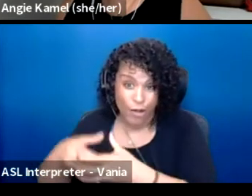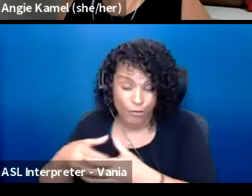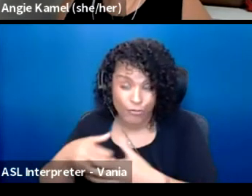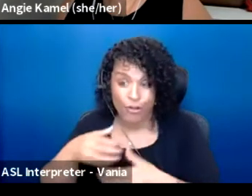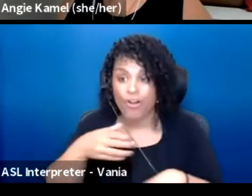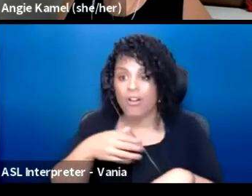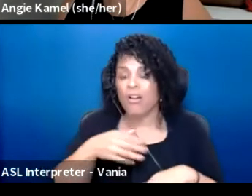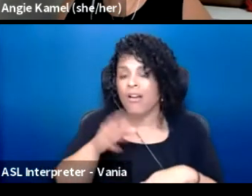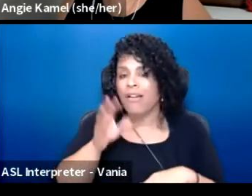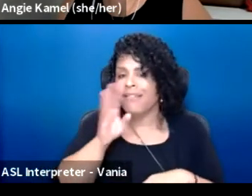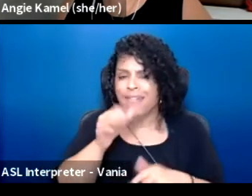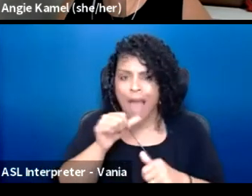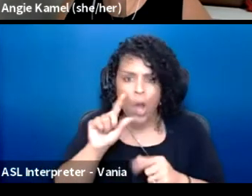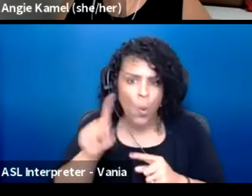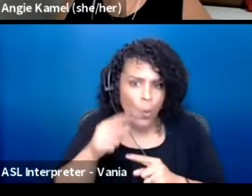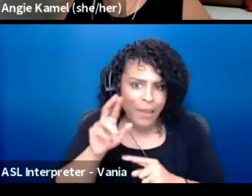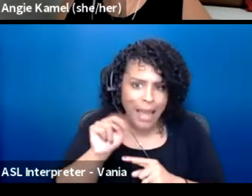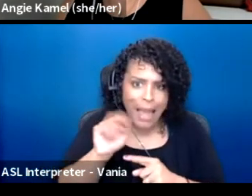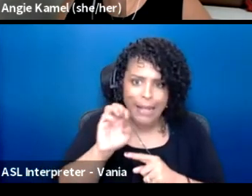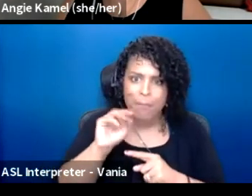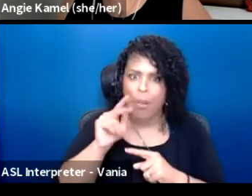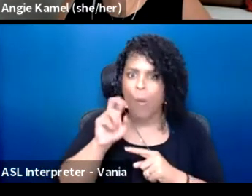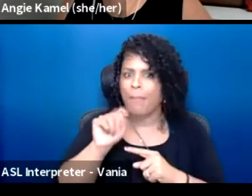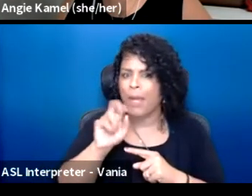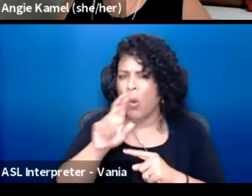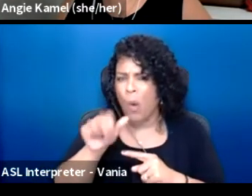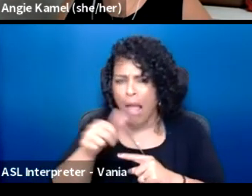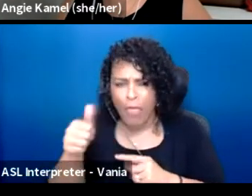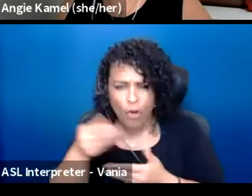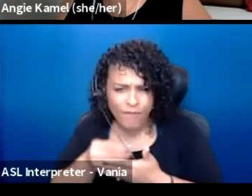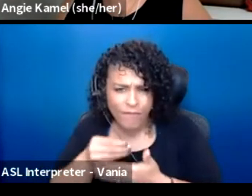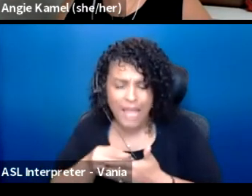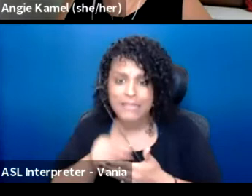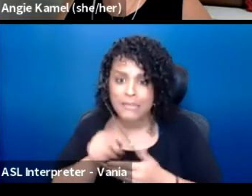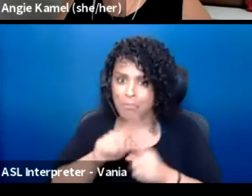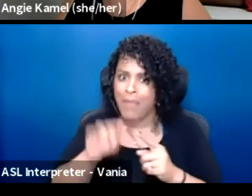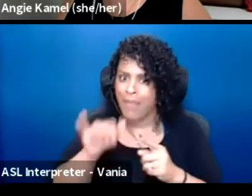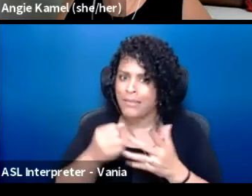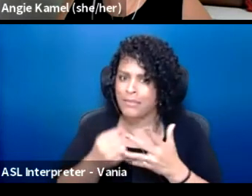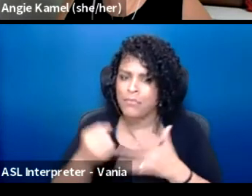and unemployment, which is really super important literally in our priorities right now,